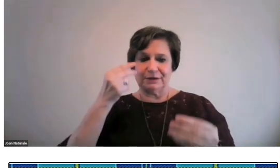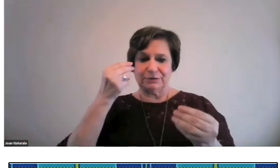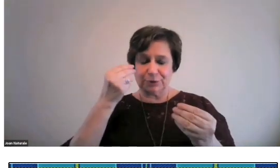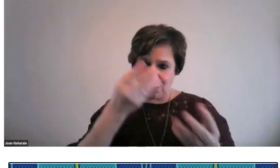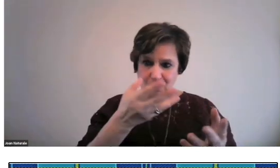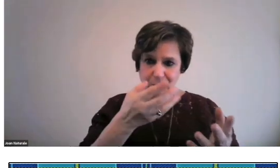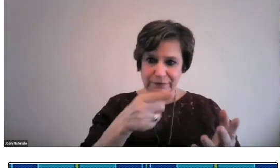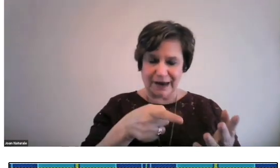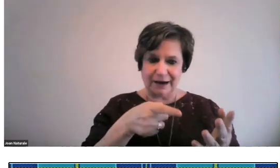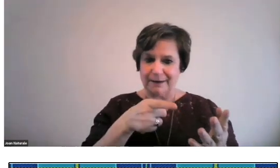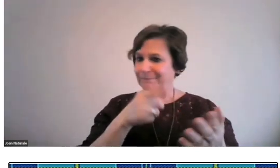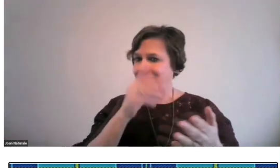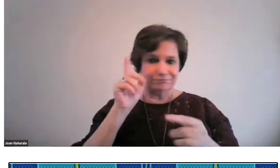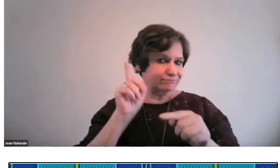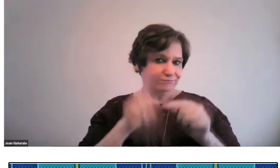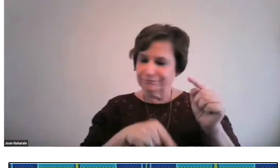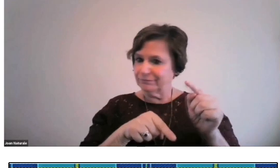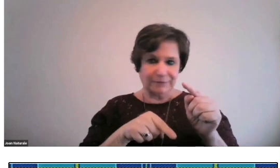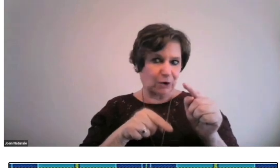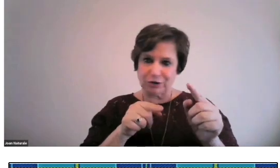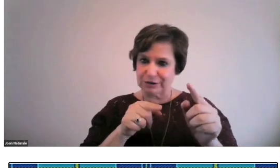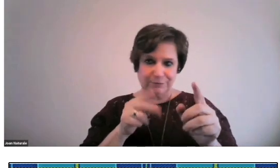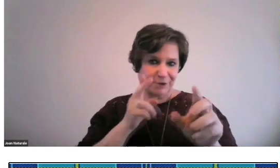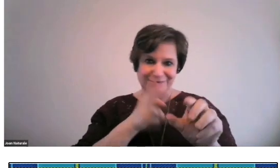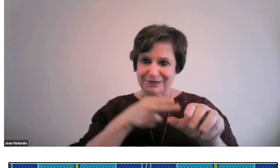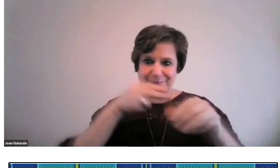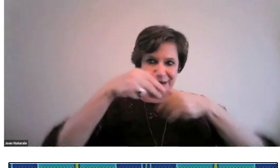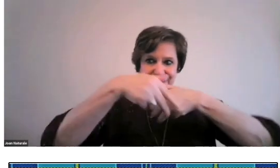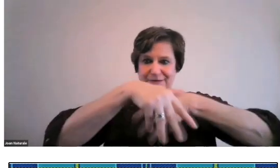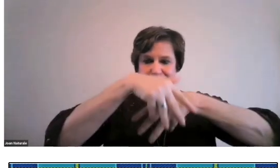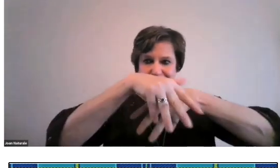The government told them they couldn't participate